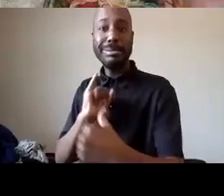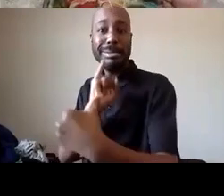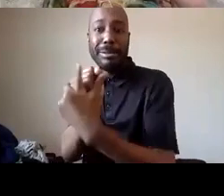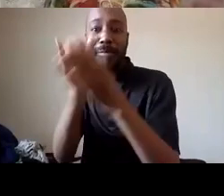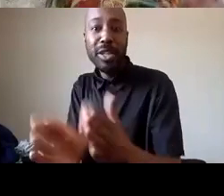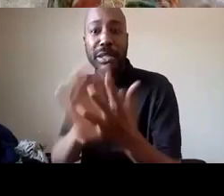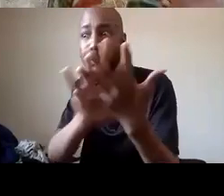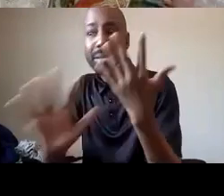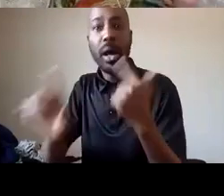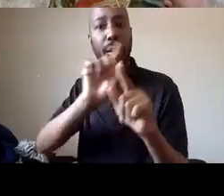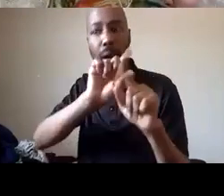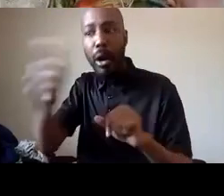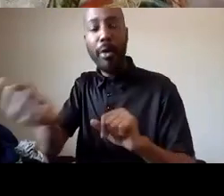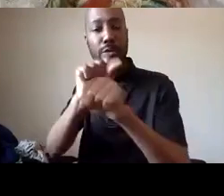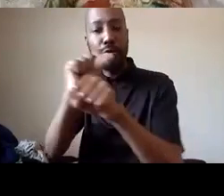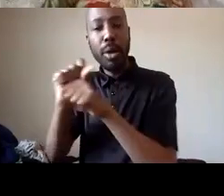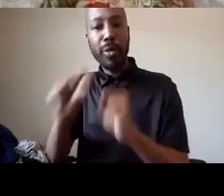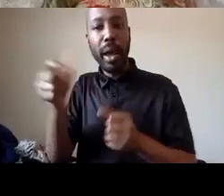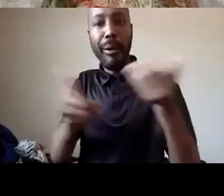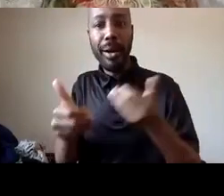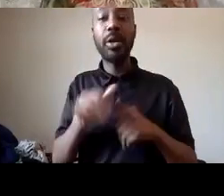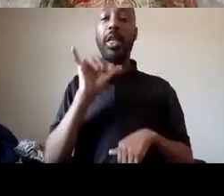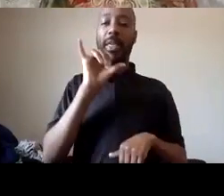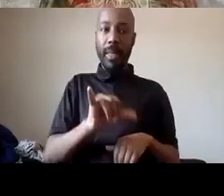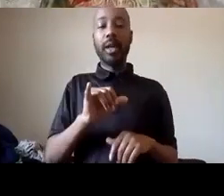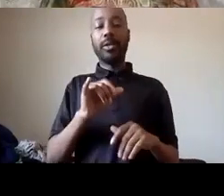effective so that's where defund the police comes from